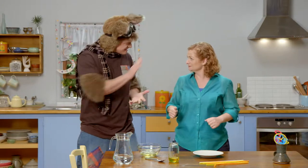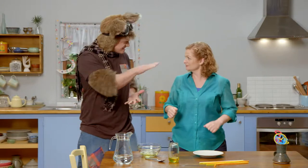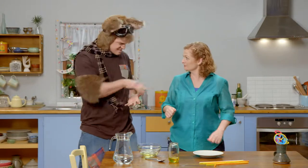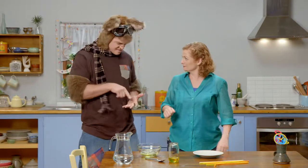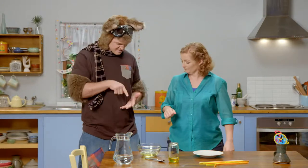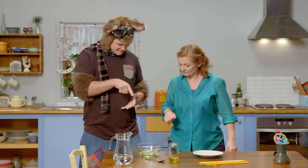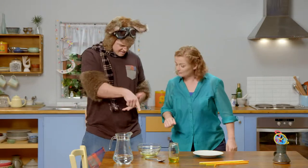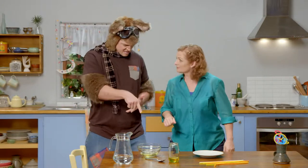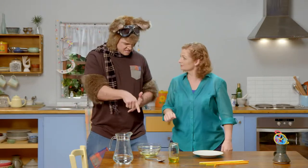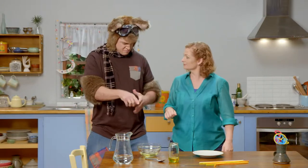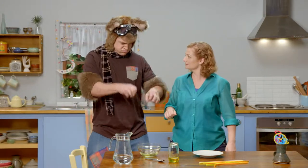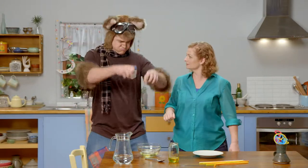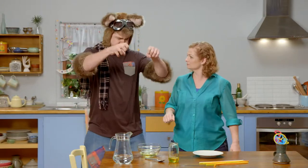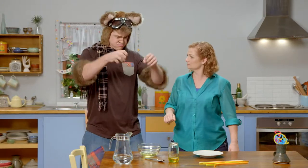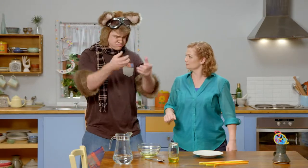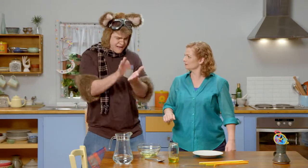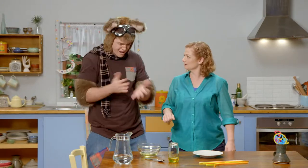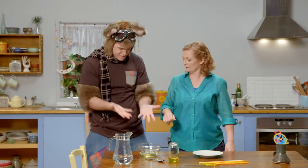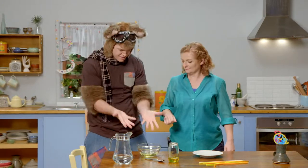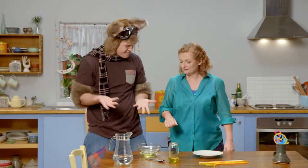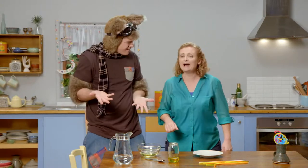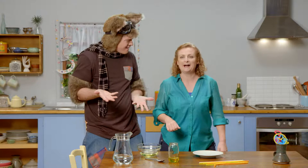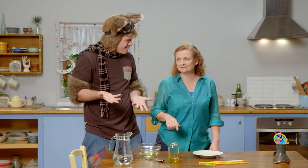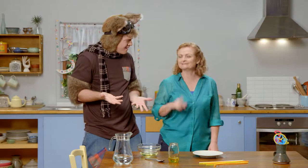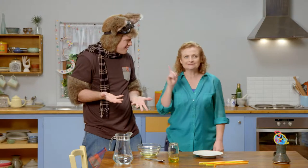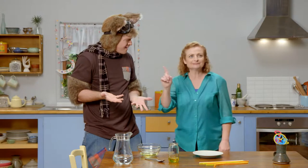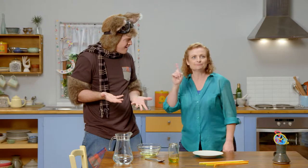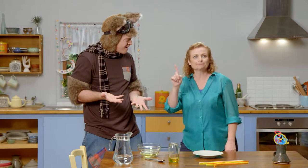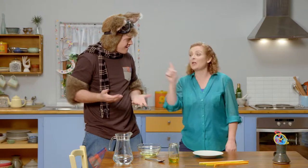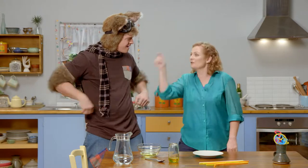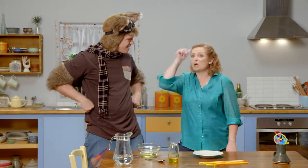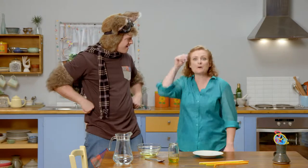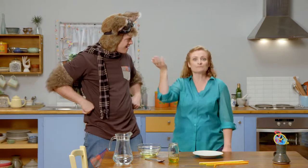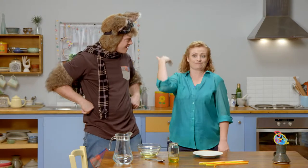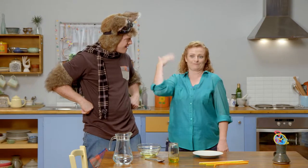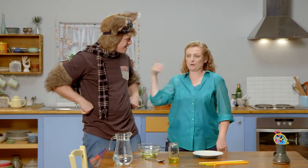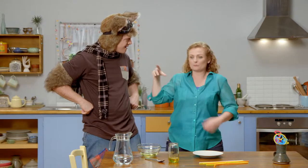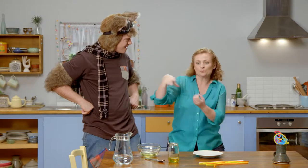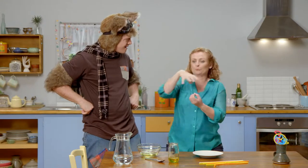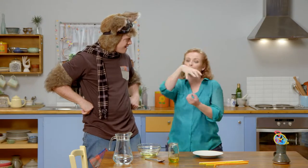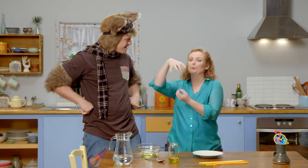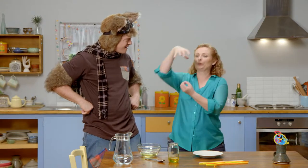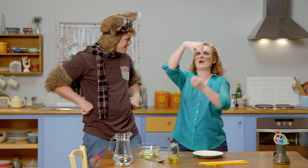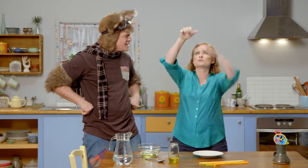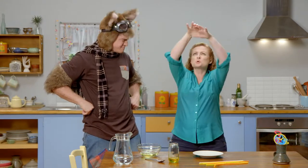Sally, how does this become bubbles? Well, do you remember in our balloon ride,